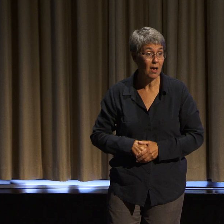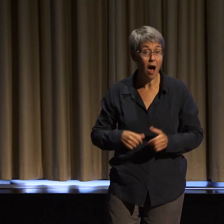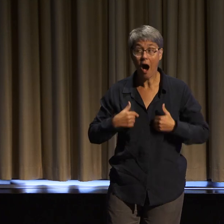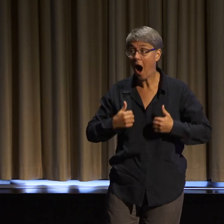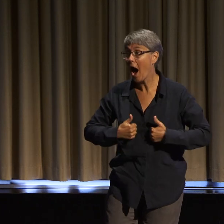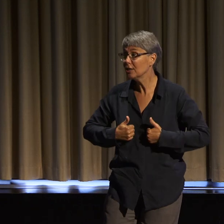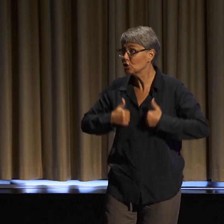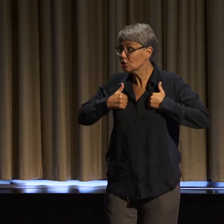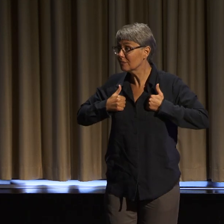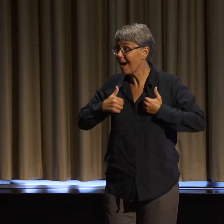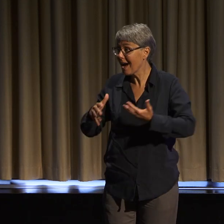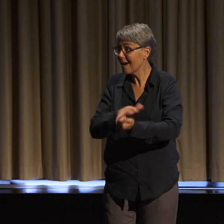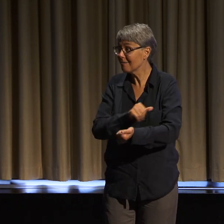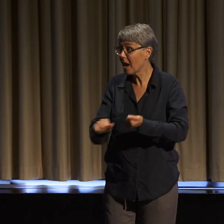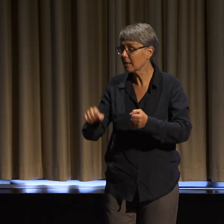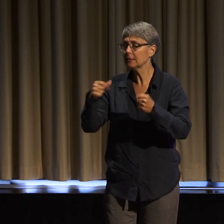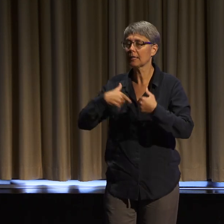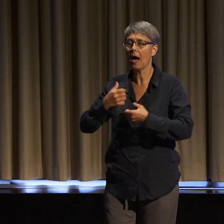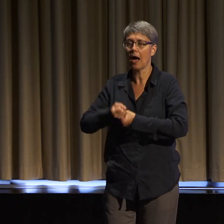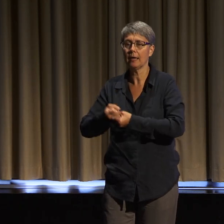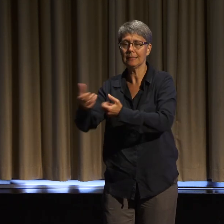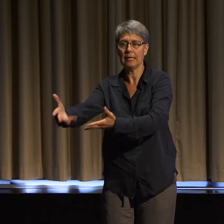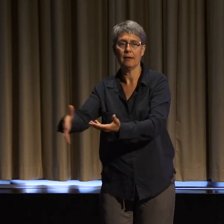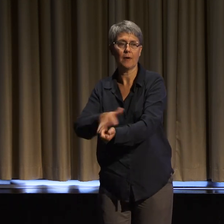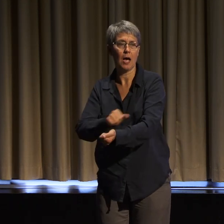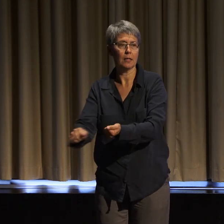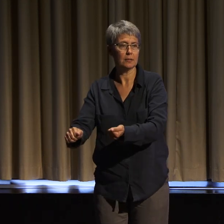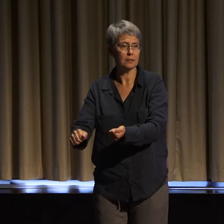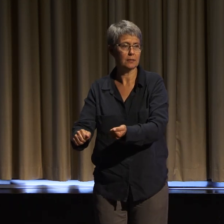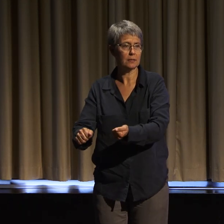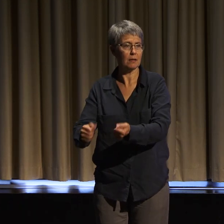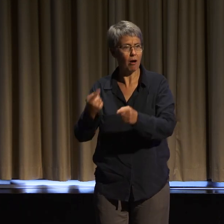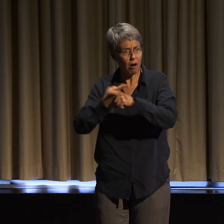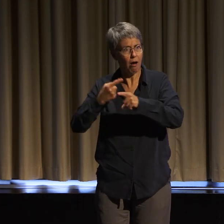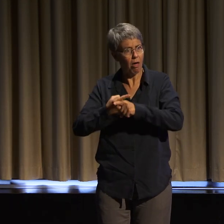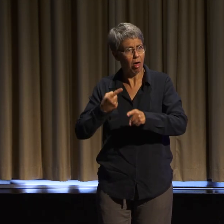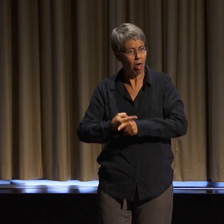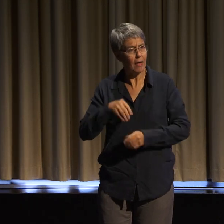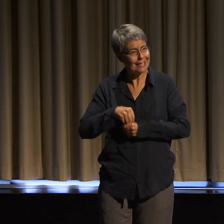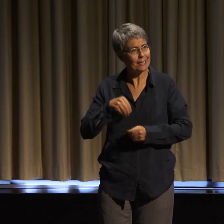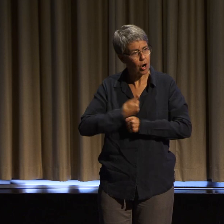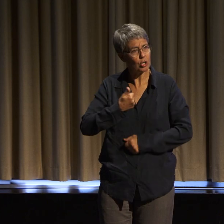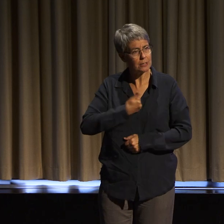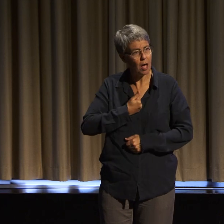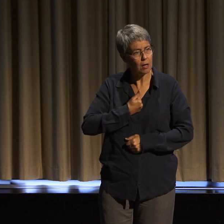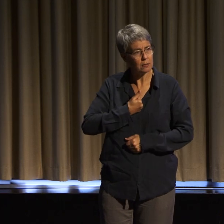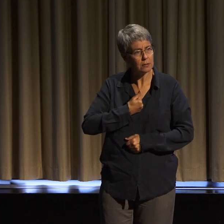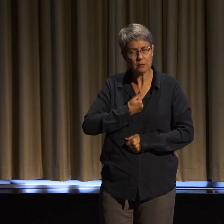These are contradictions that we hold. All of us hold them.